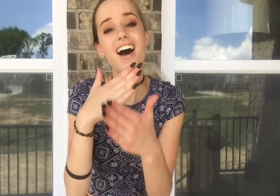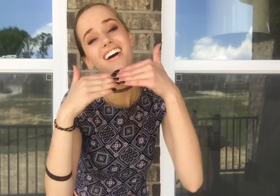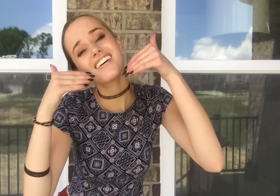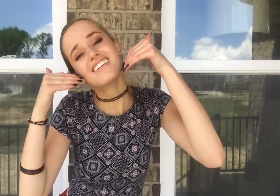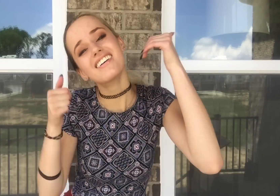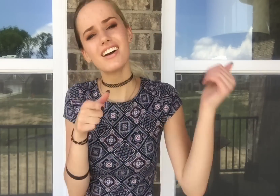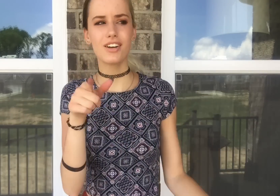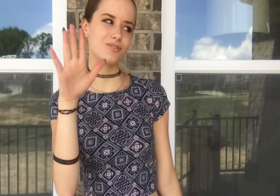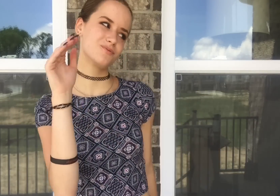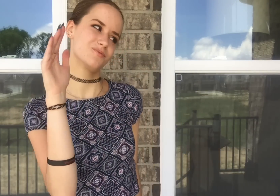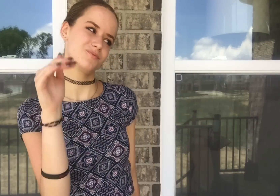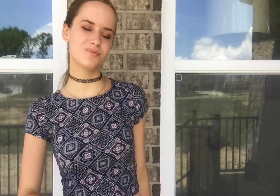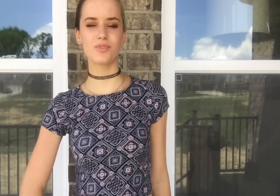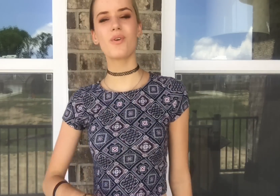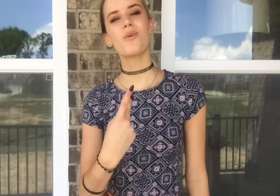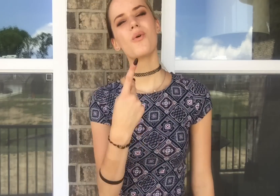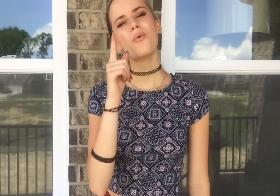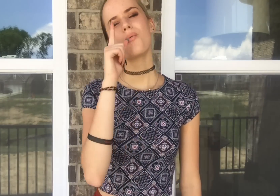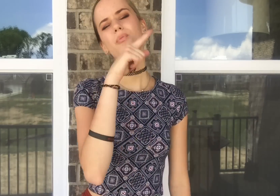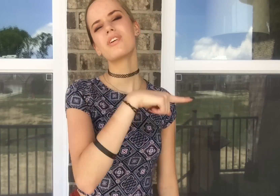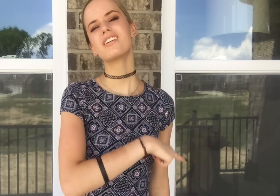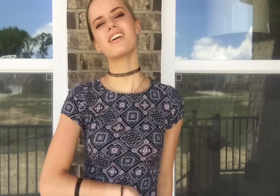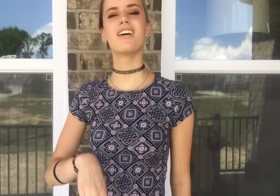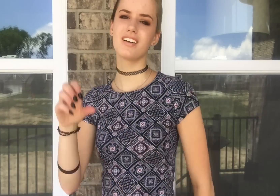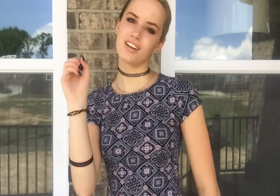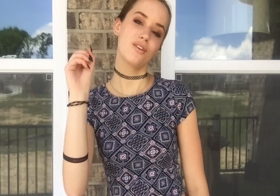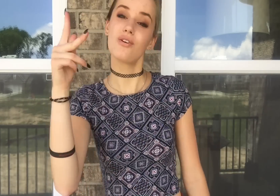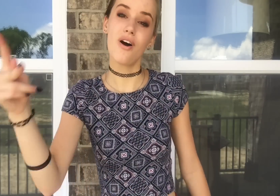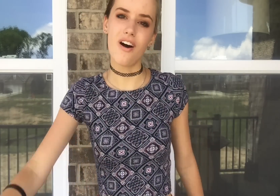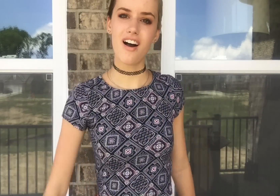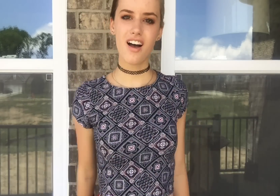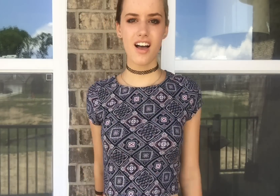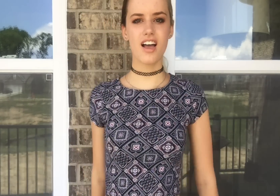And I'll smile and you'll wave, we'll pretend it's okay